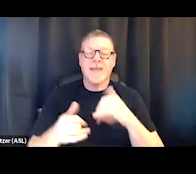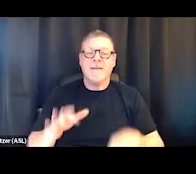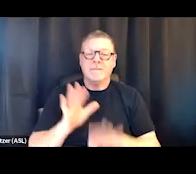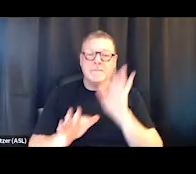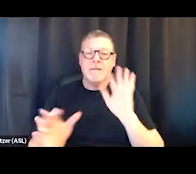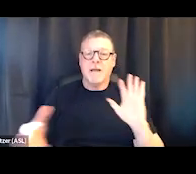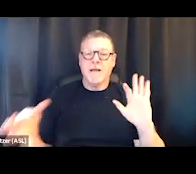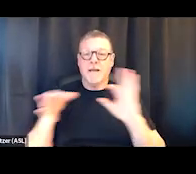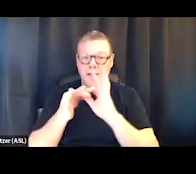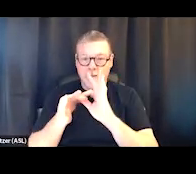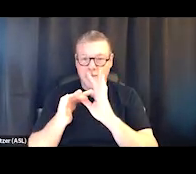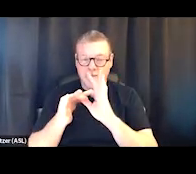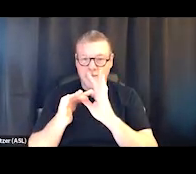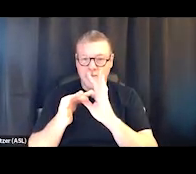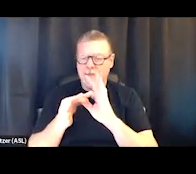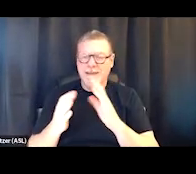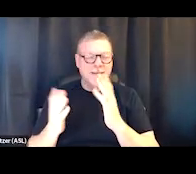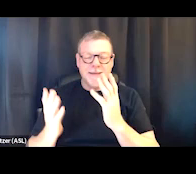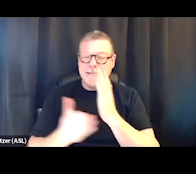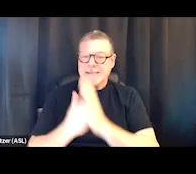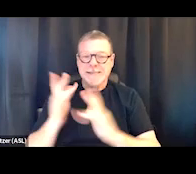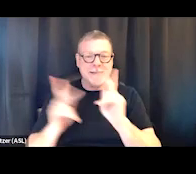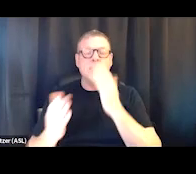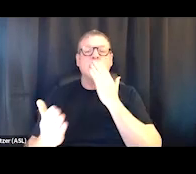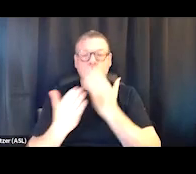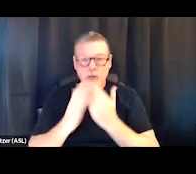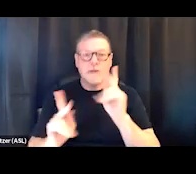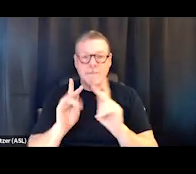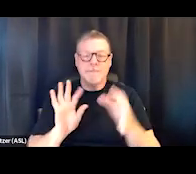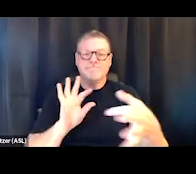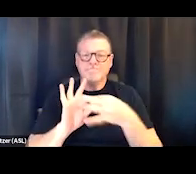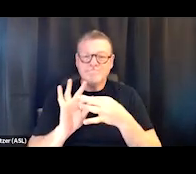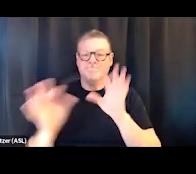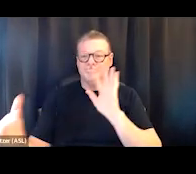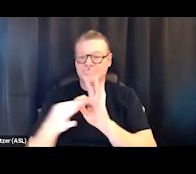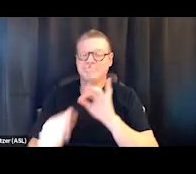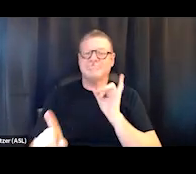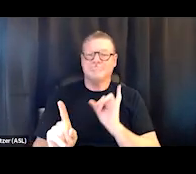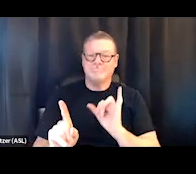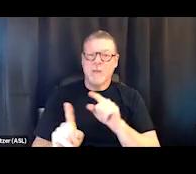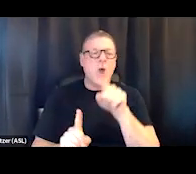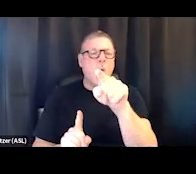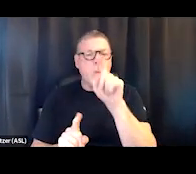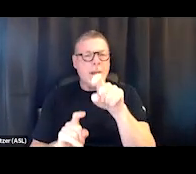There's people that are just really good connectors that say, "Hey, you need to meet so and so."